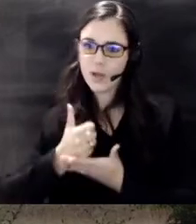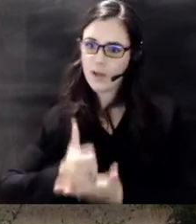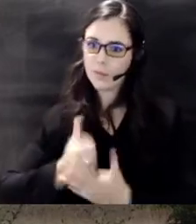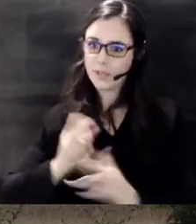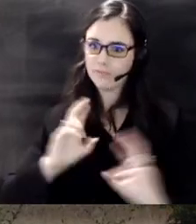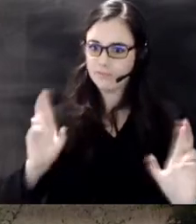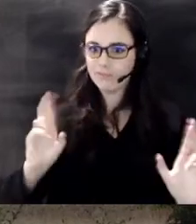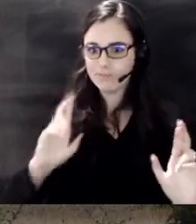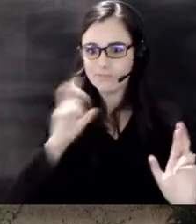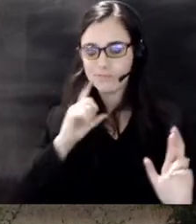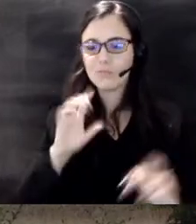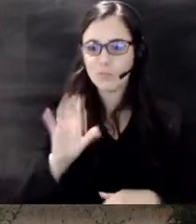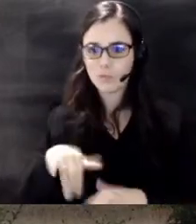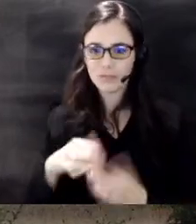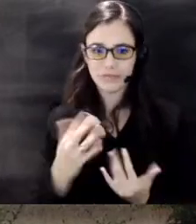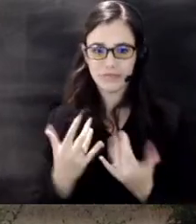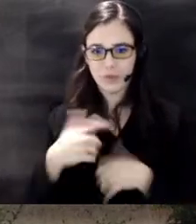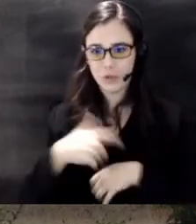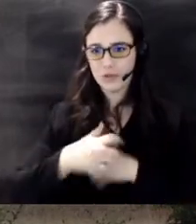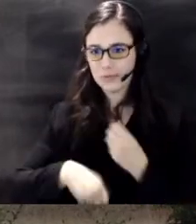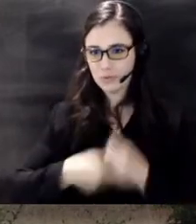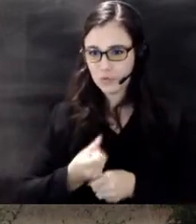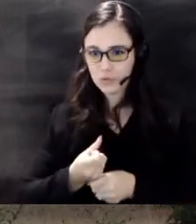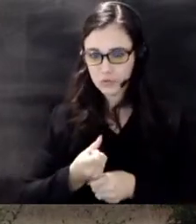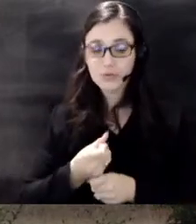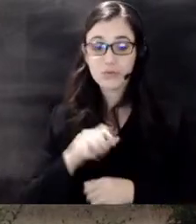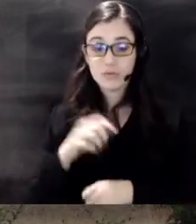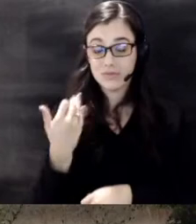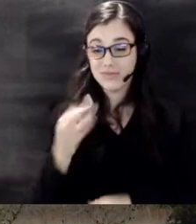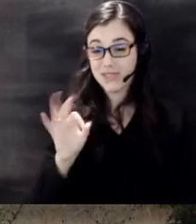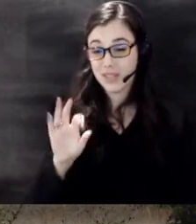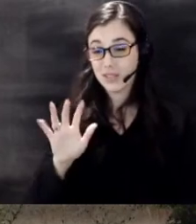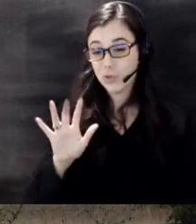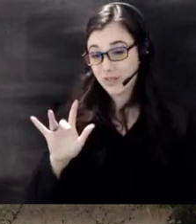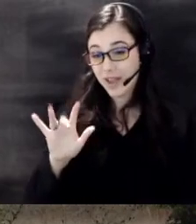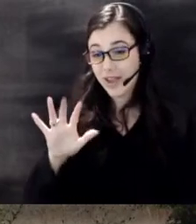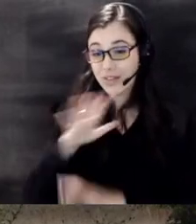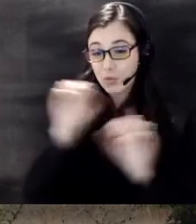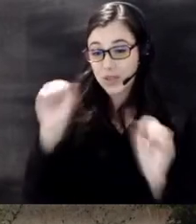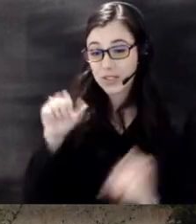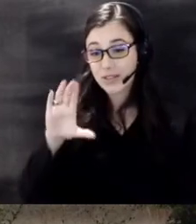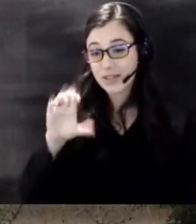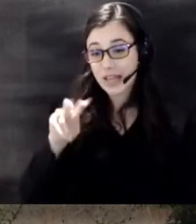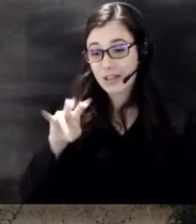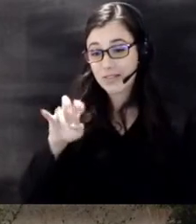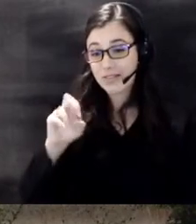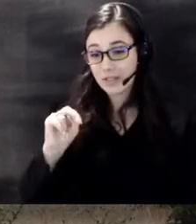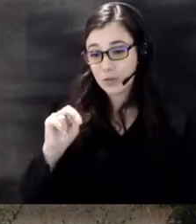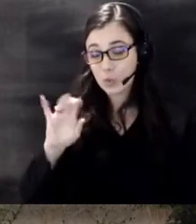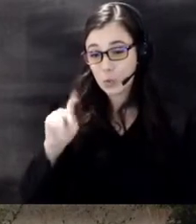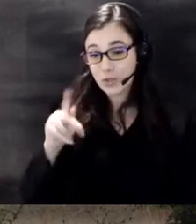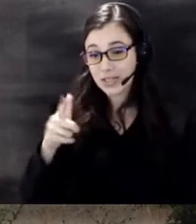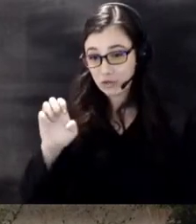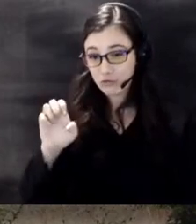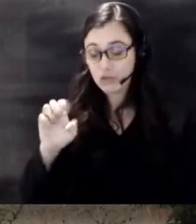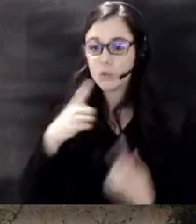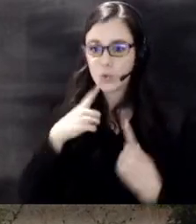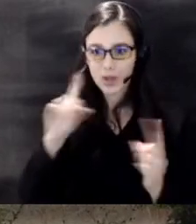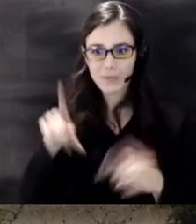1925 in 1925 President Calvin Coolidge proclaimed Fire Prevention Week a national observance making